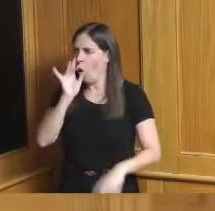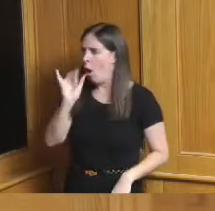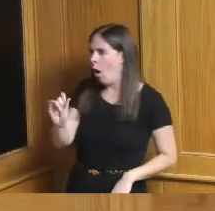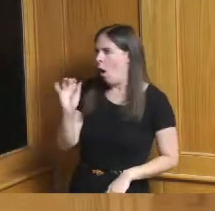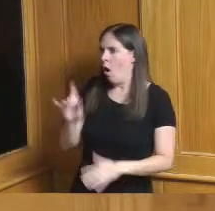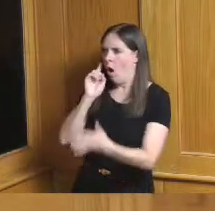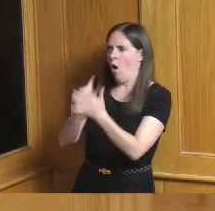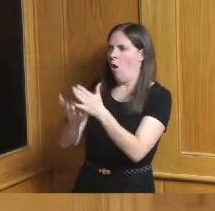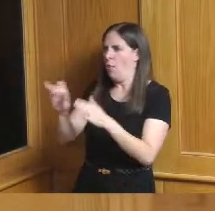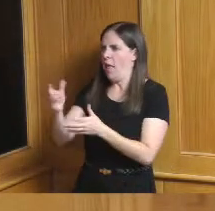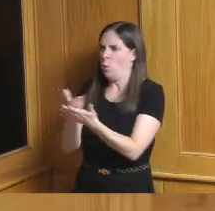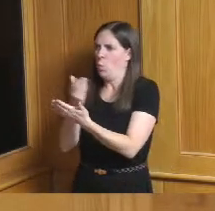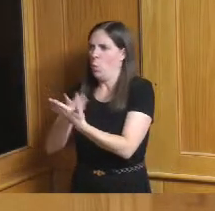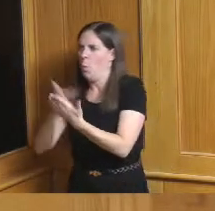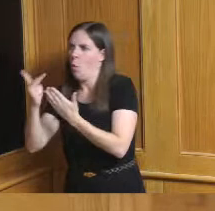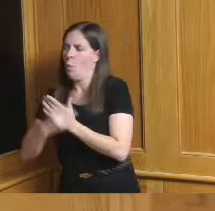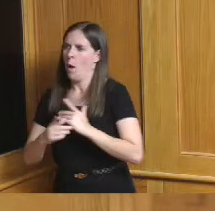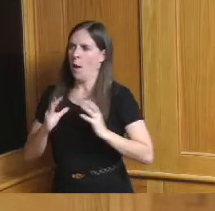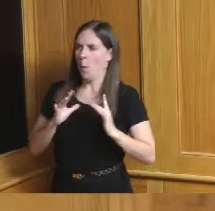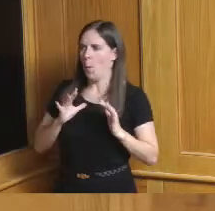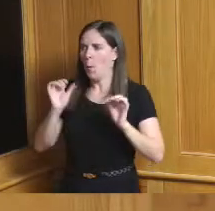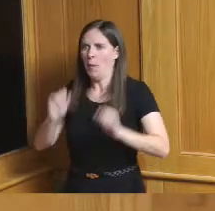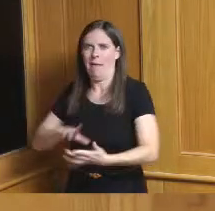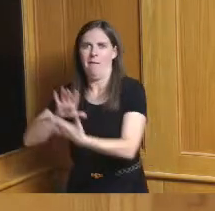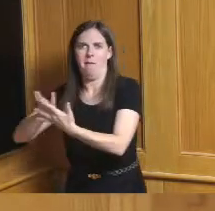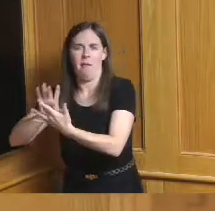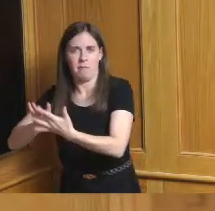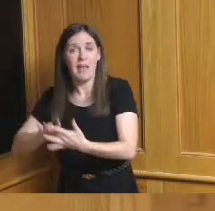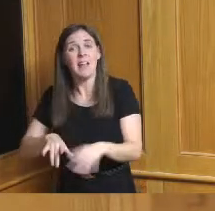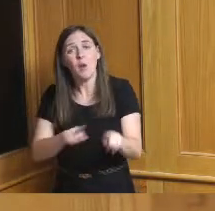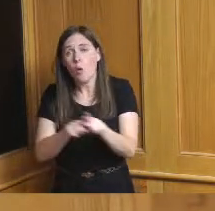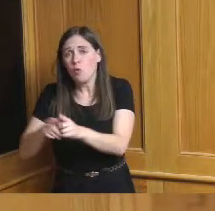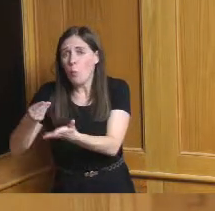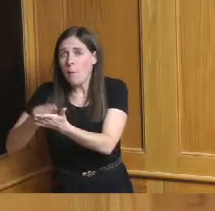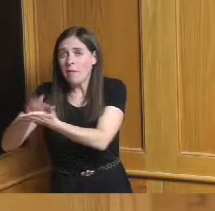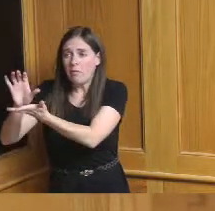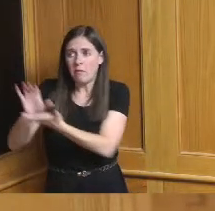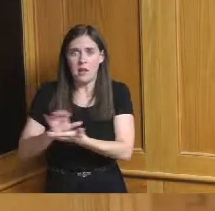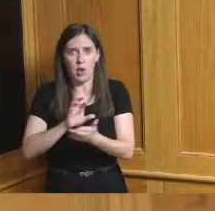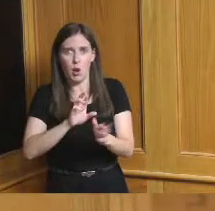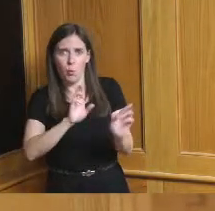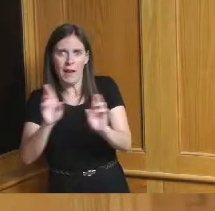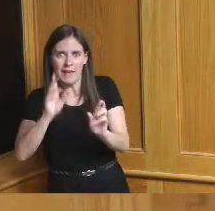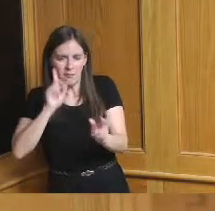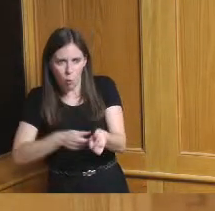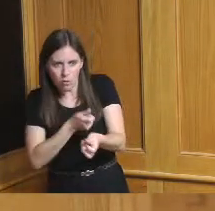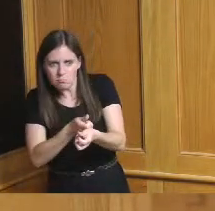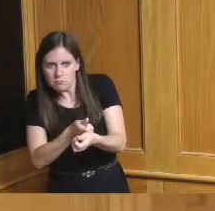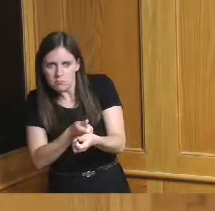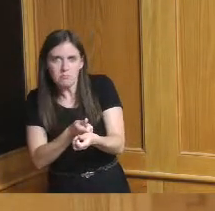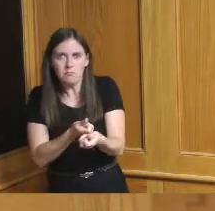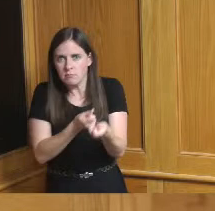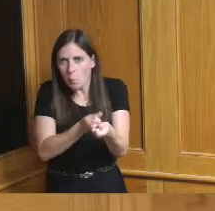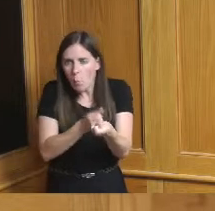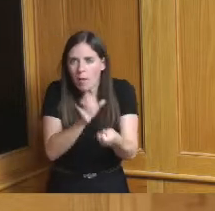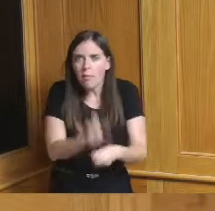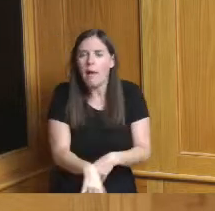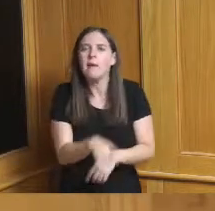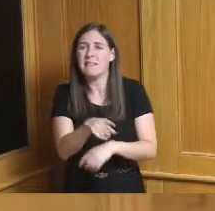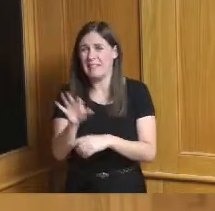to match it that we could roll out in these areas if it's a storefront project maybe it's money put